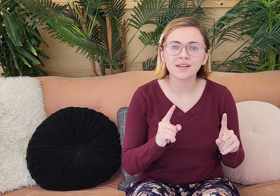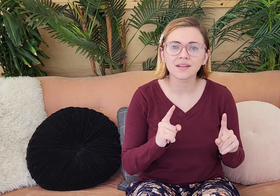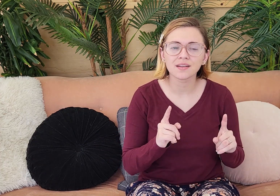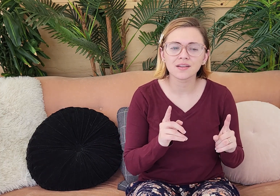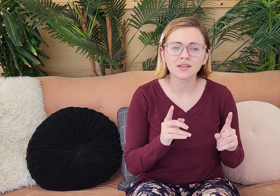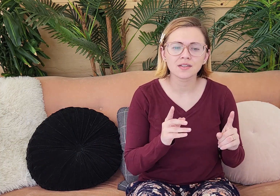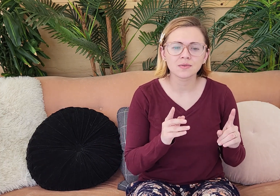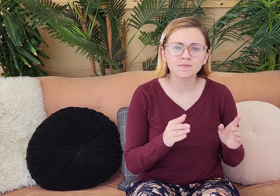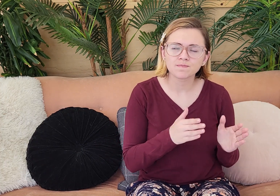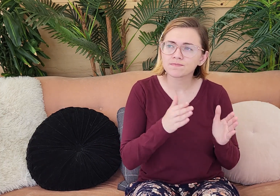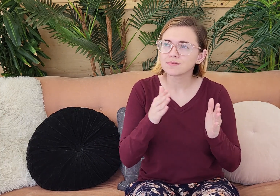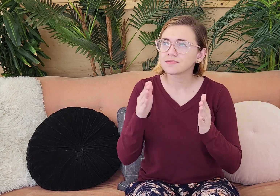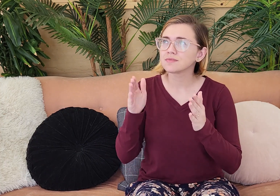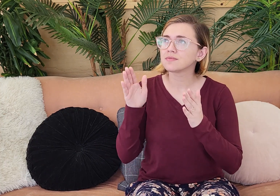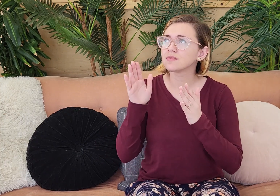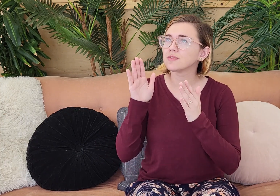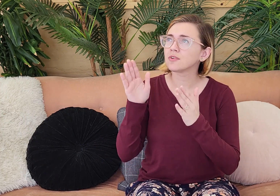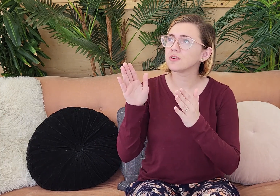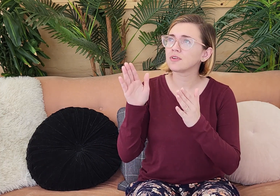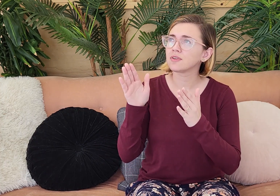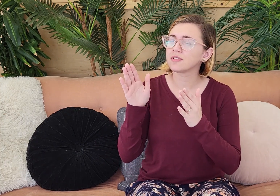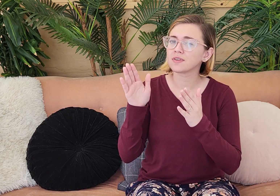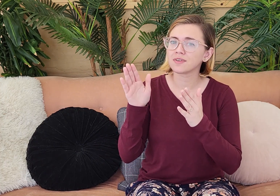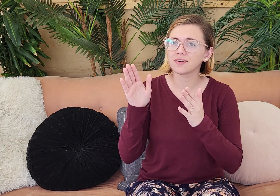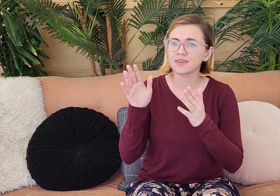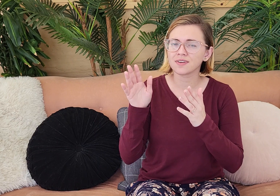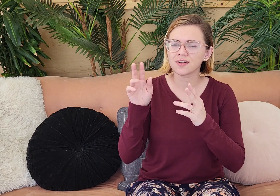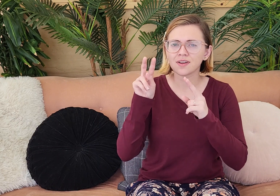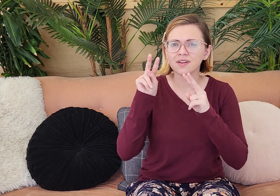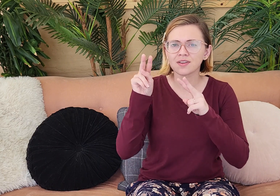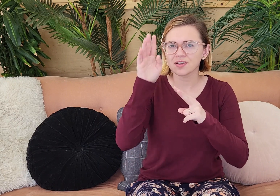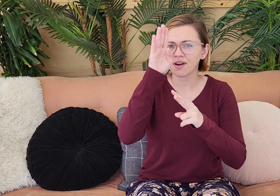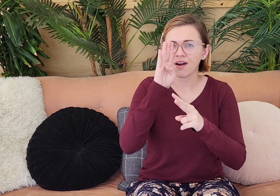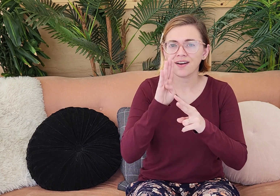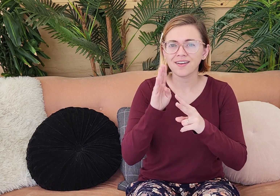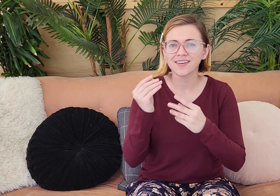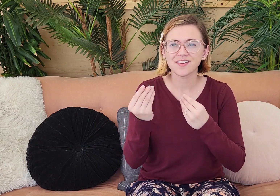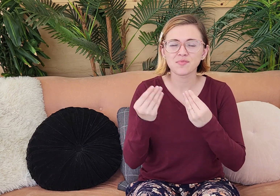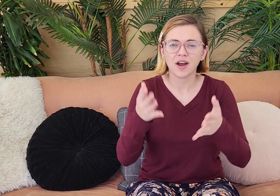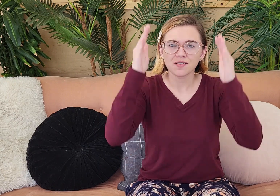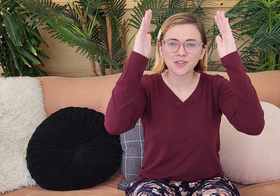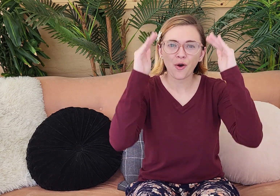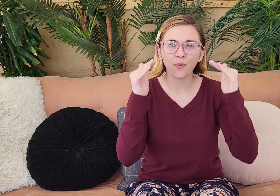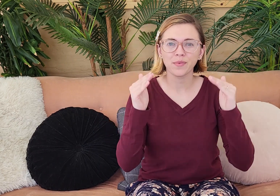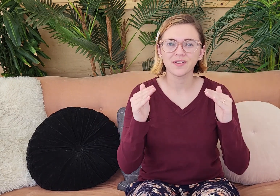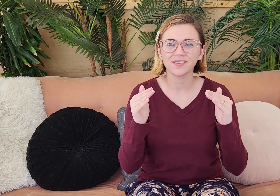But. When we turn to God and put our eyes on Him. He gives